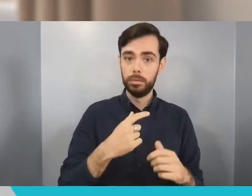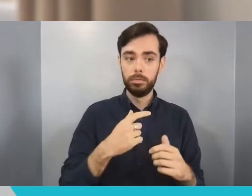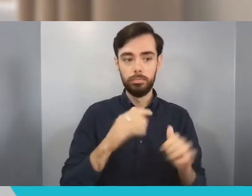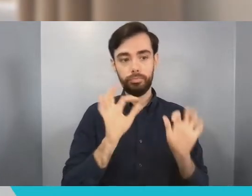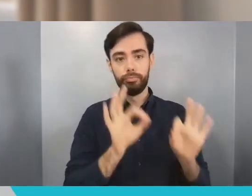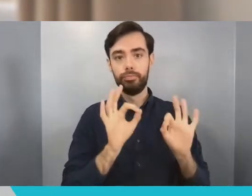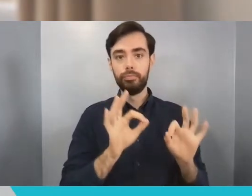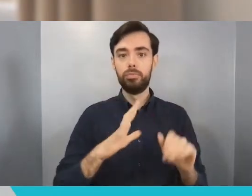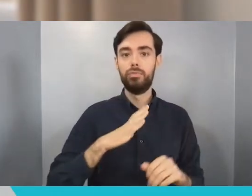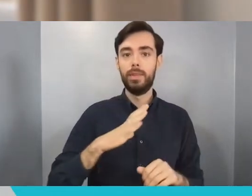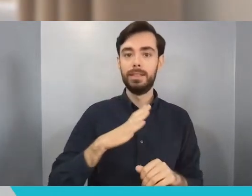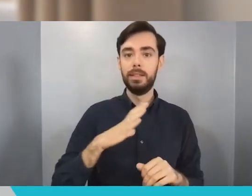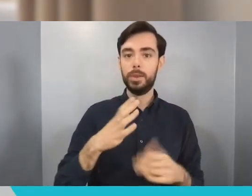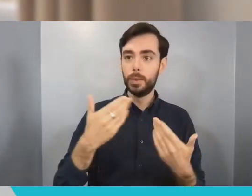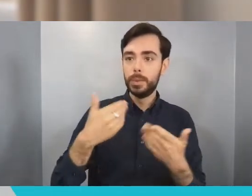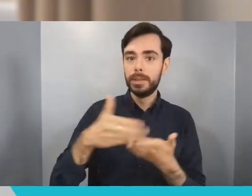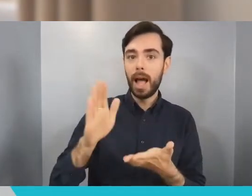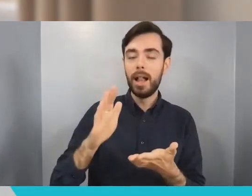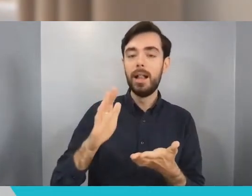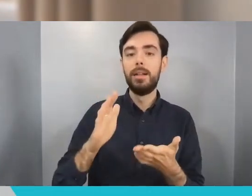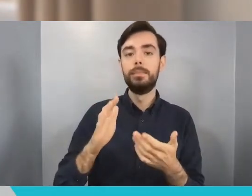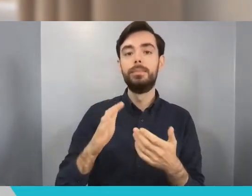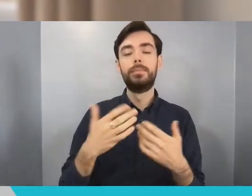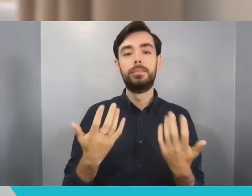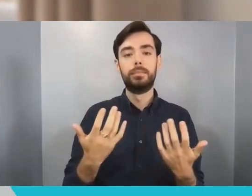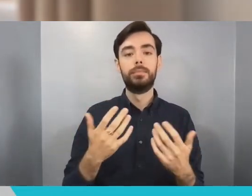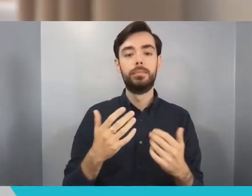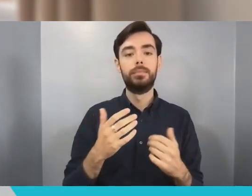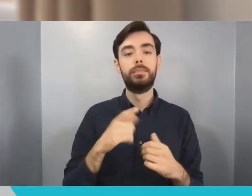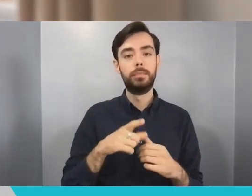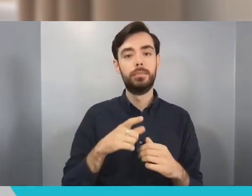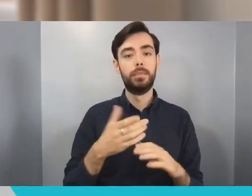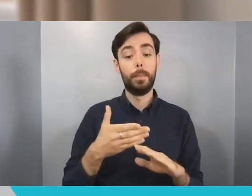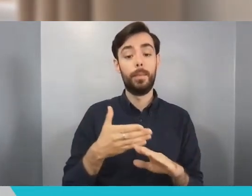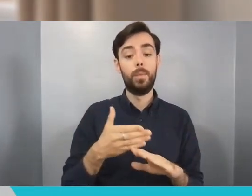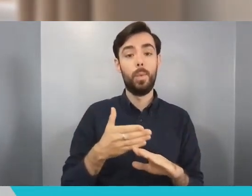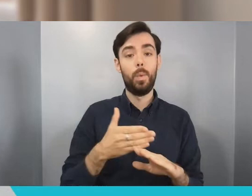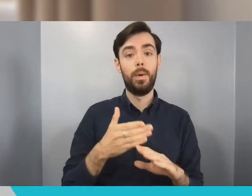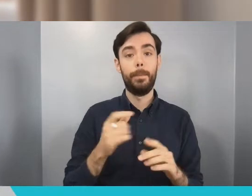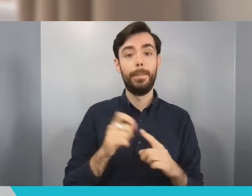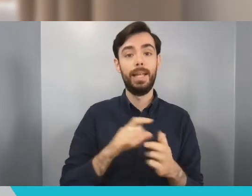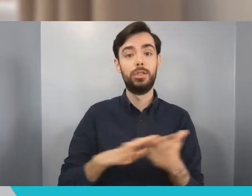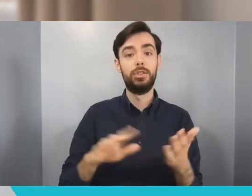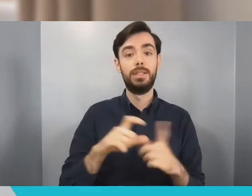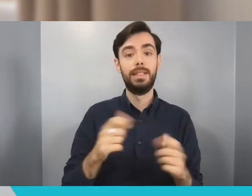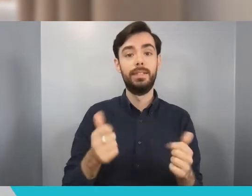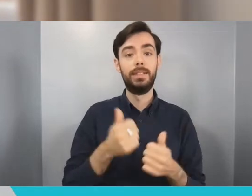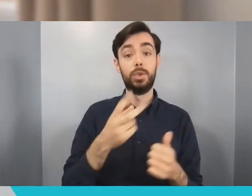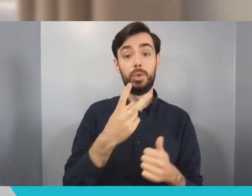point happened before I finished my PhD and in 2013 I founded Ultrahaptics, a sort of